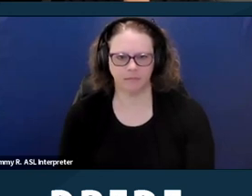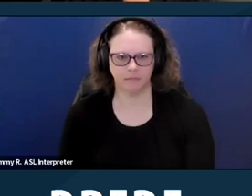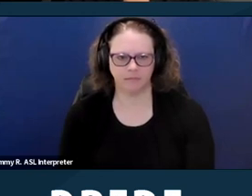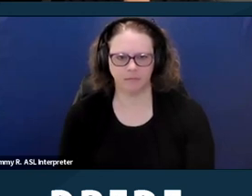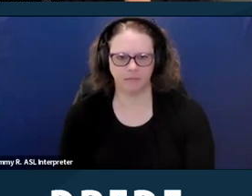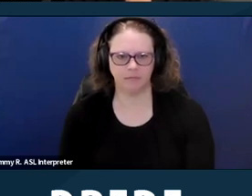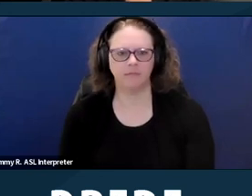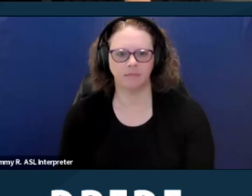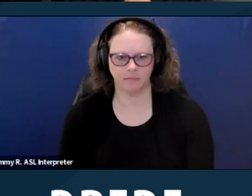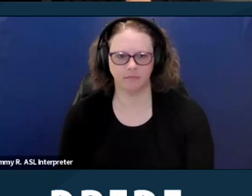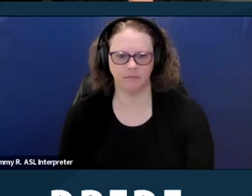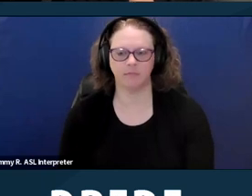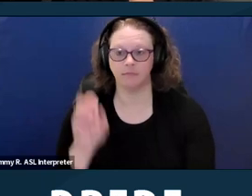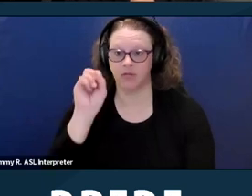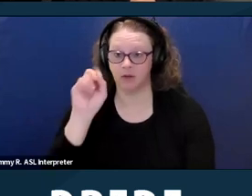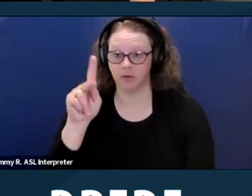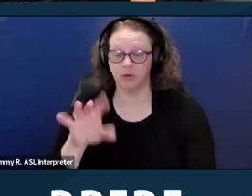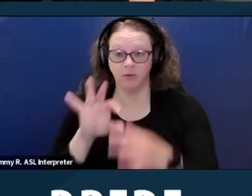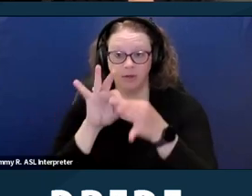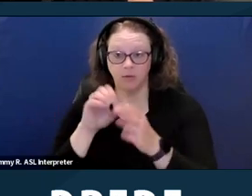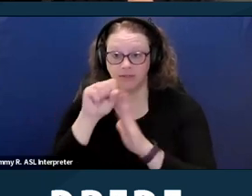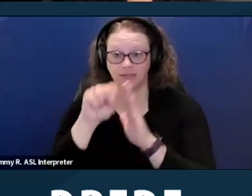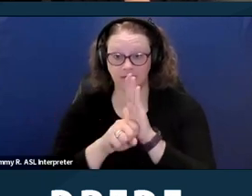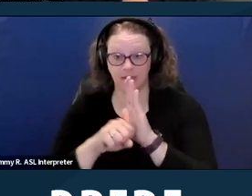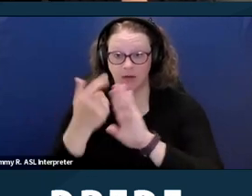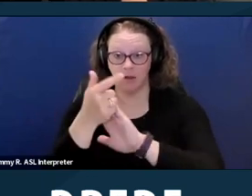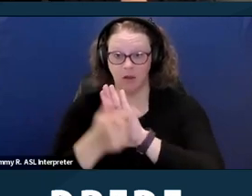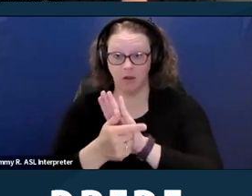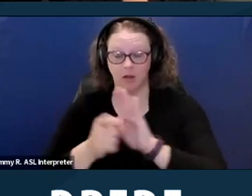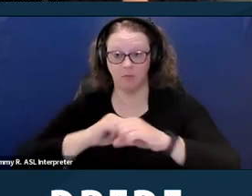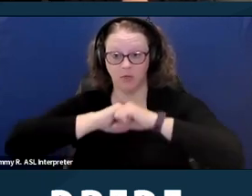Okay. In terms of state law protections 16 states,